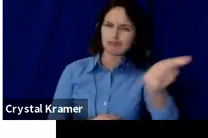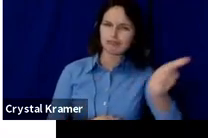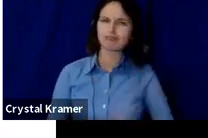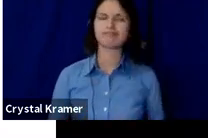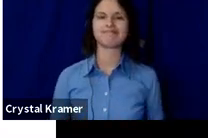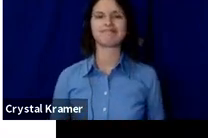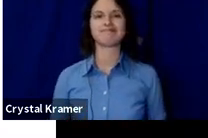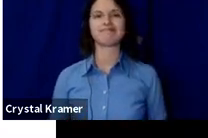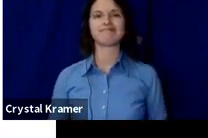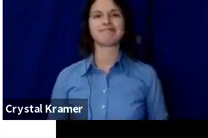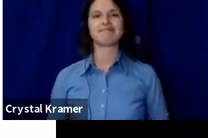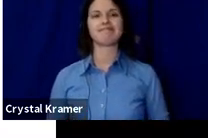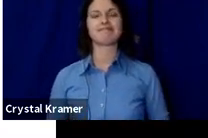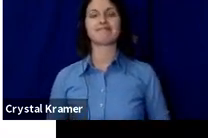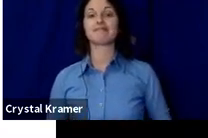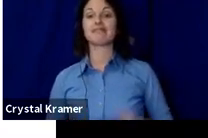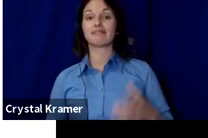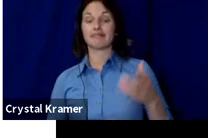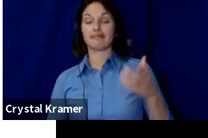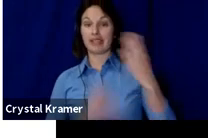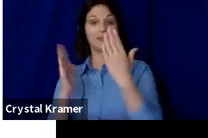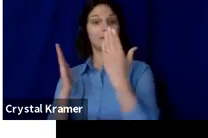Here is a list of what we're going to go over today.